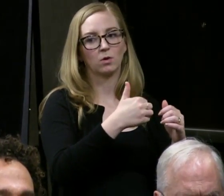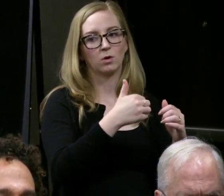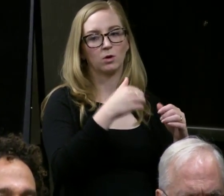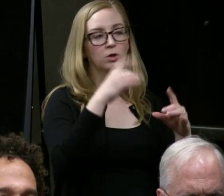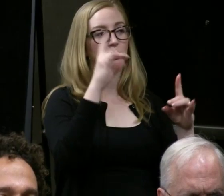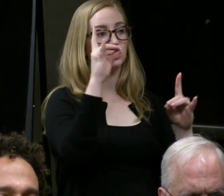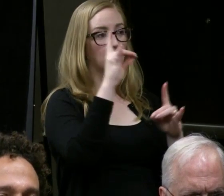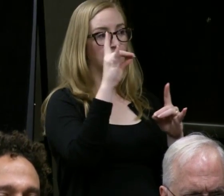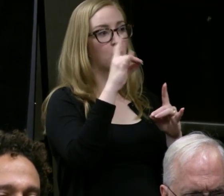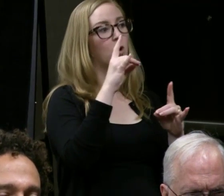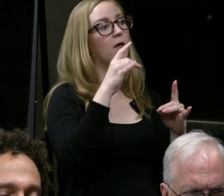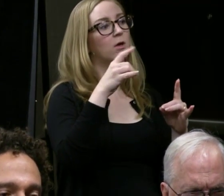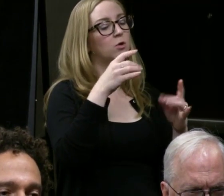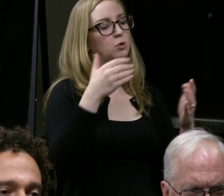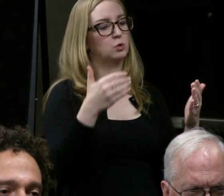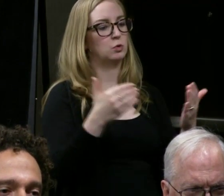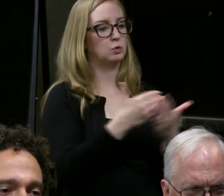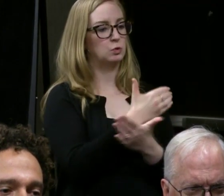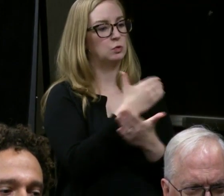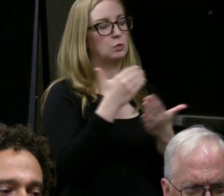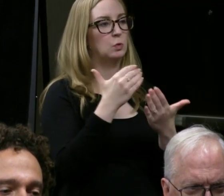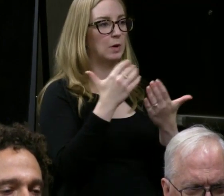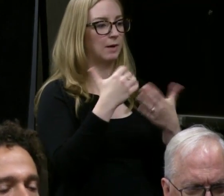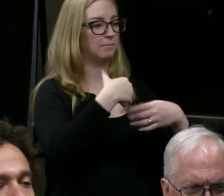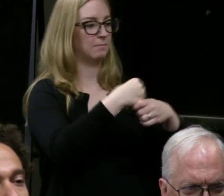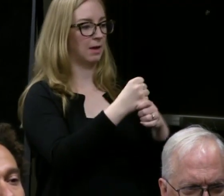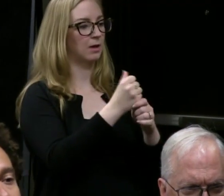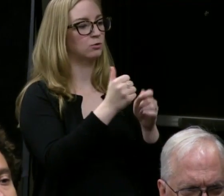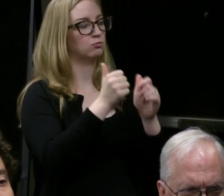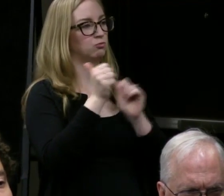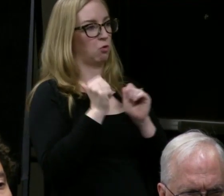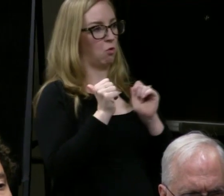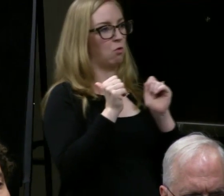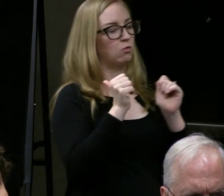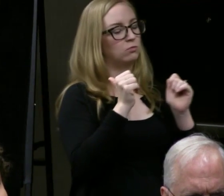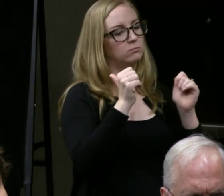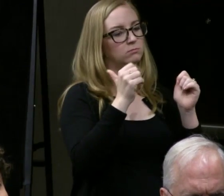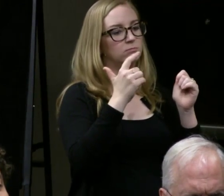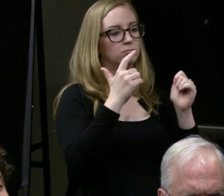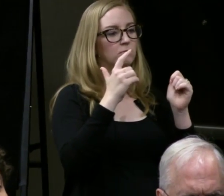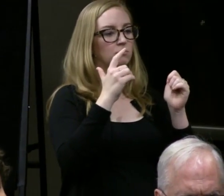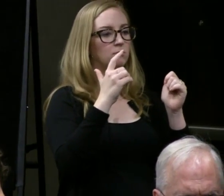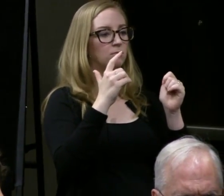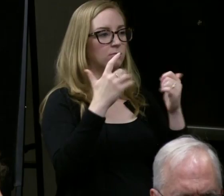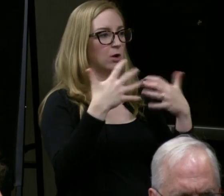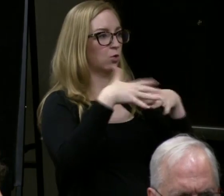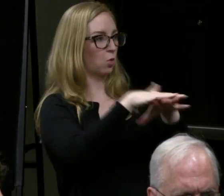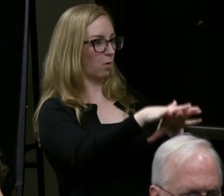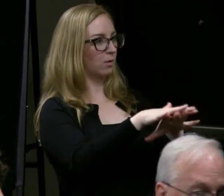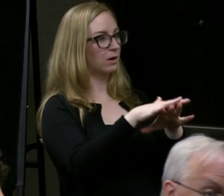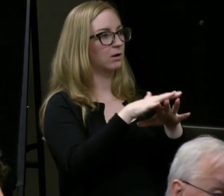that is interpreted and the work when we have deaf actors,